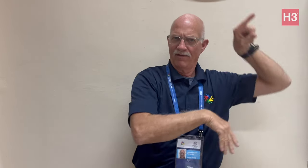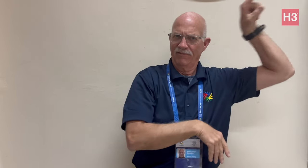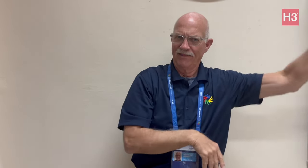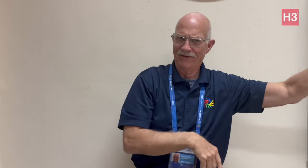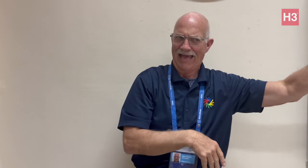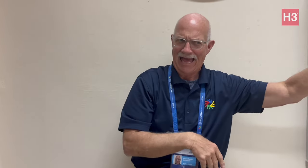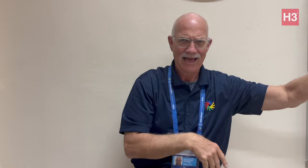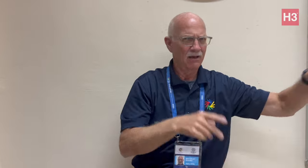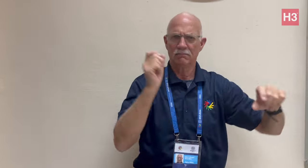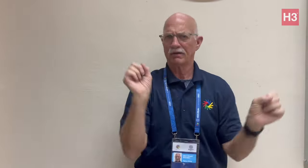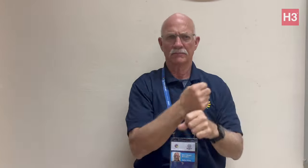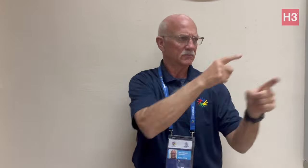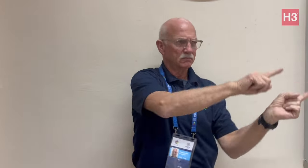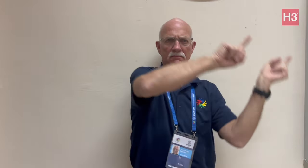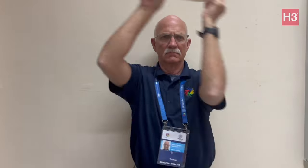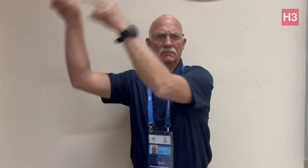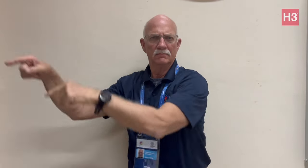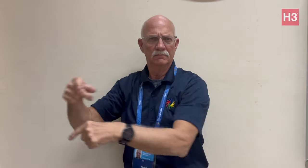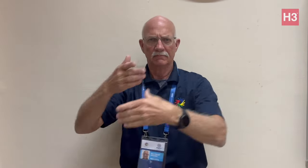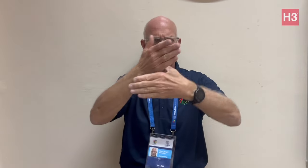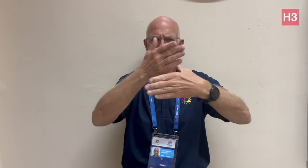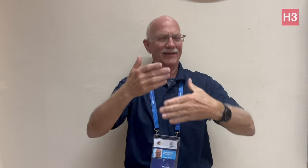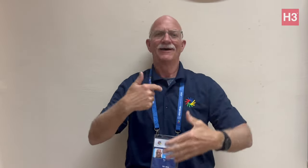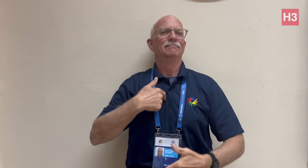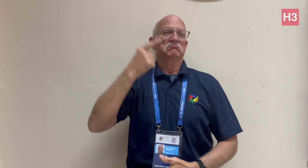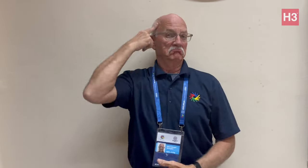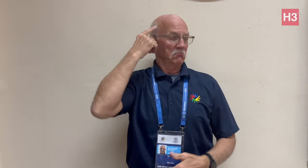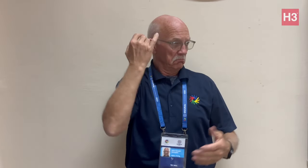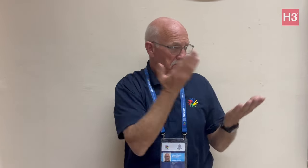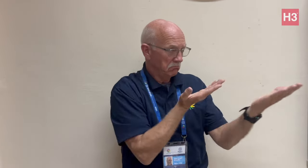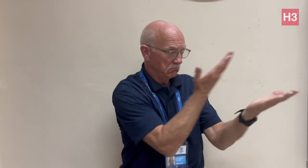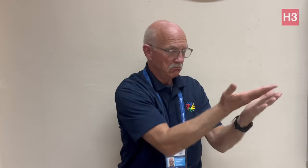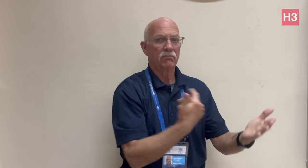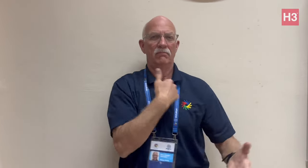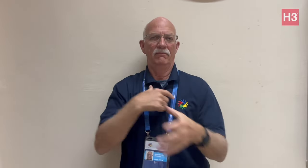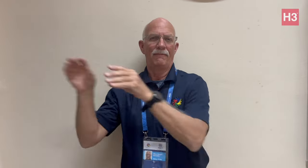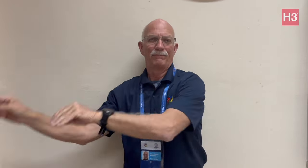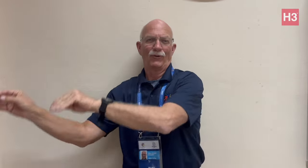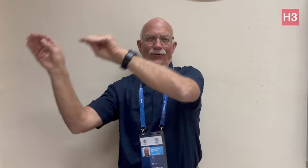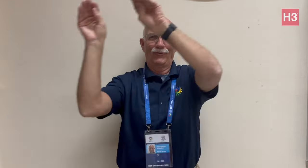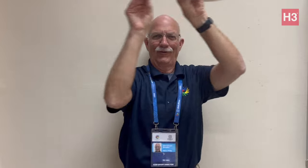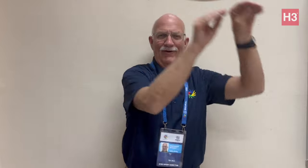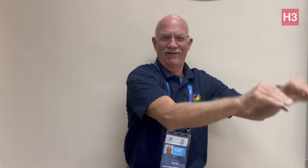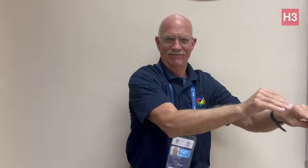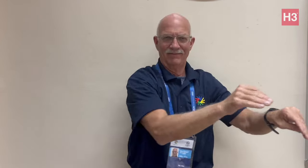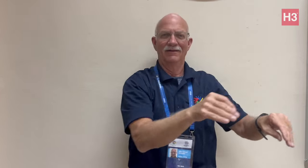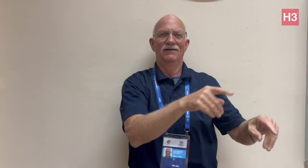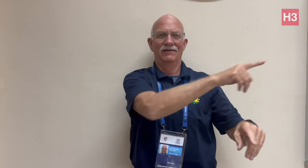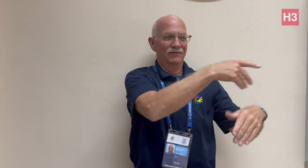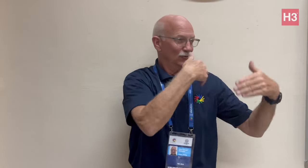event which was in another venue. It would be impossible for the timekeeper team to travel to both venues. I suggested to have the skiing events relocated to the venue where the snowboarding